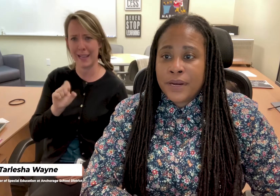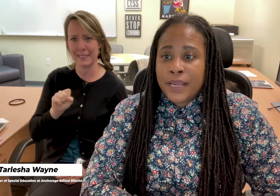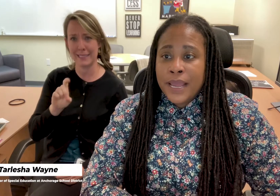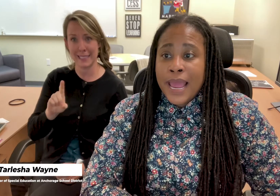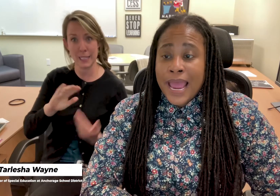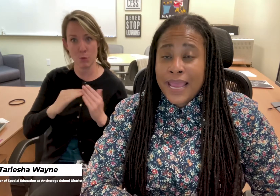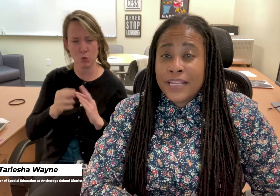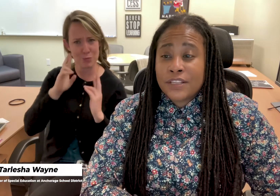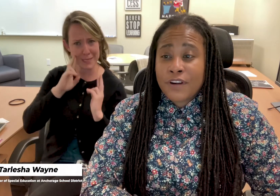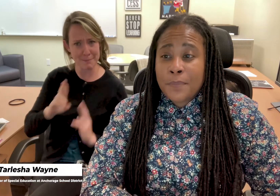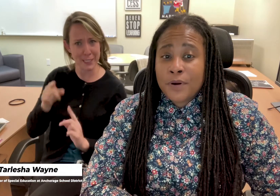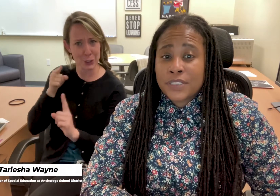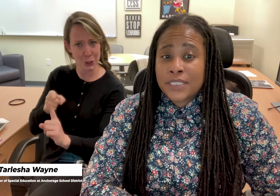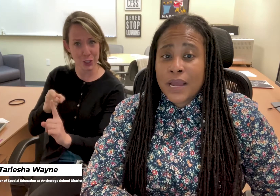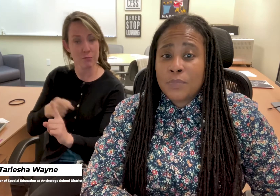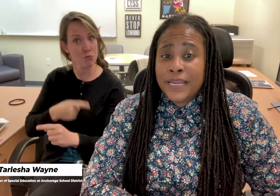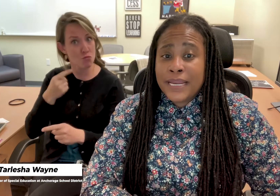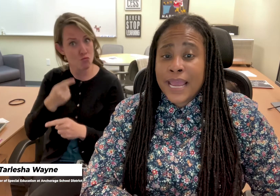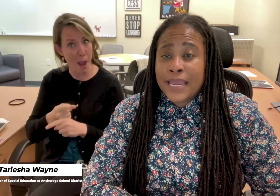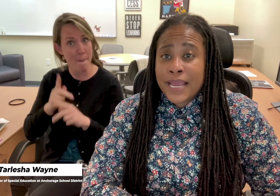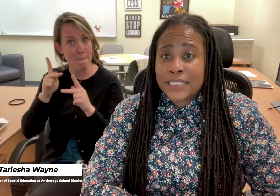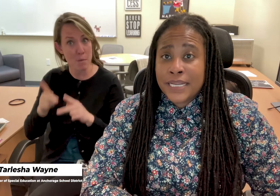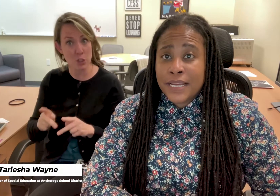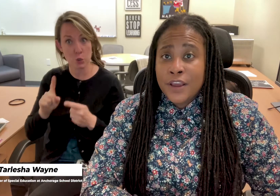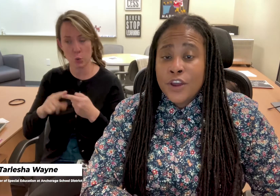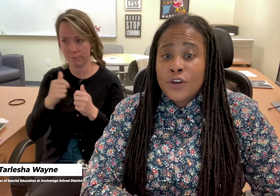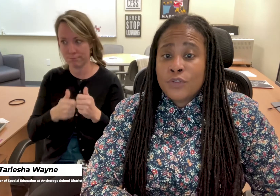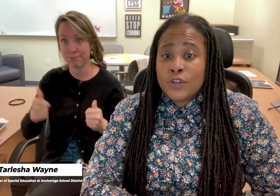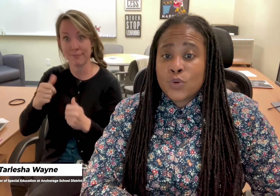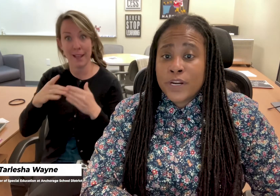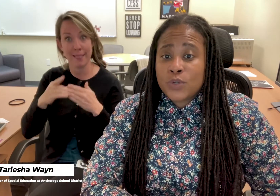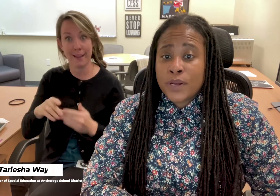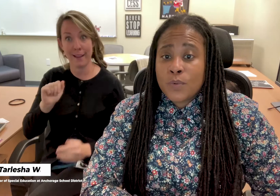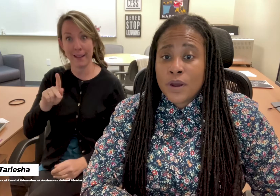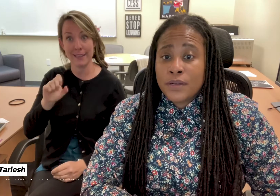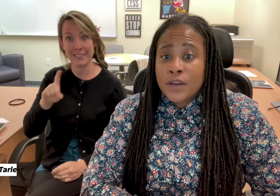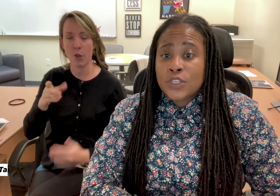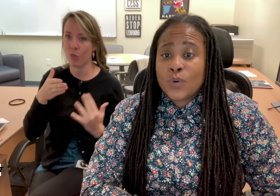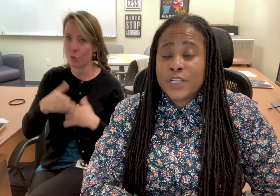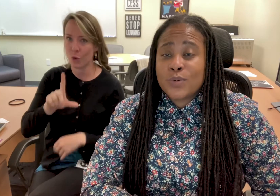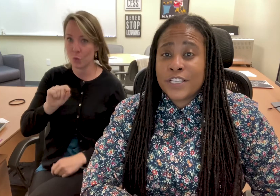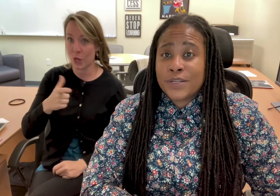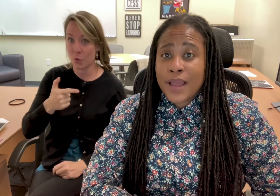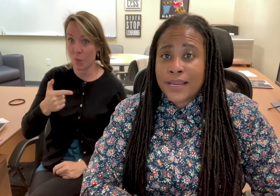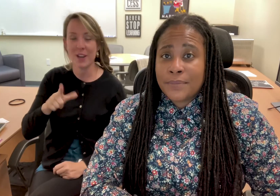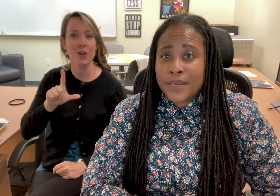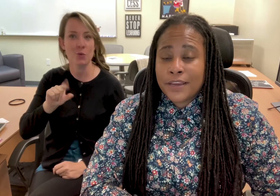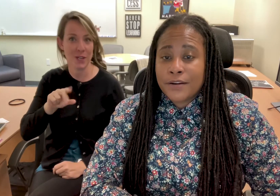and is the right person to help lead AKSD through the 2021-2022 Alaska School for the Deaf academic year.